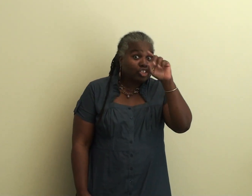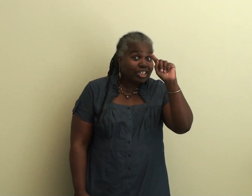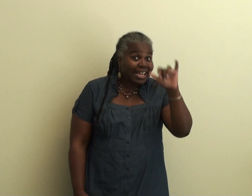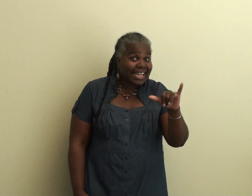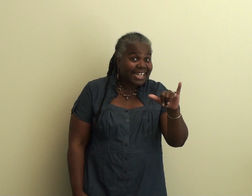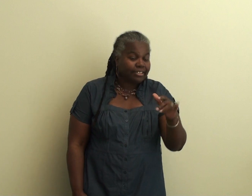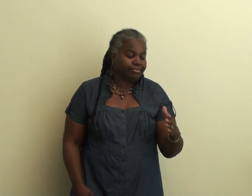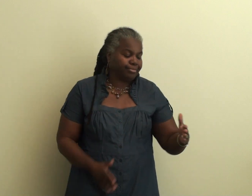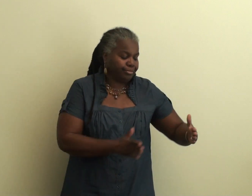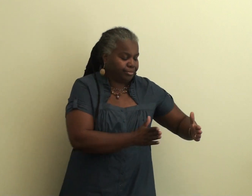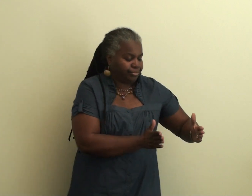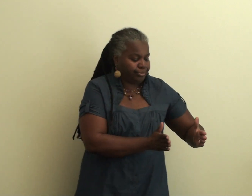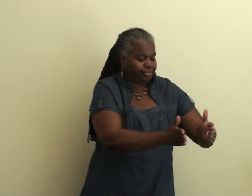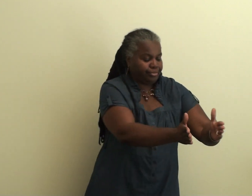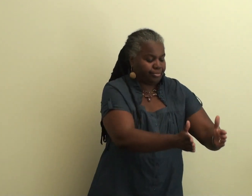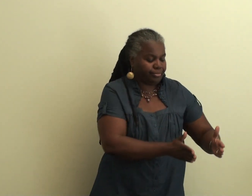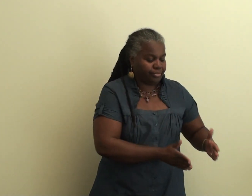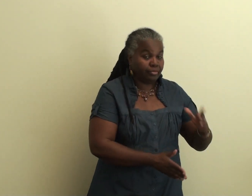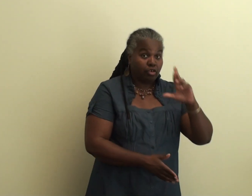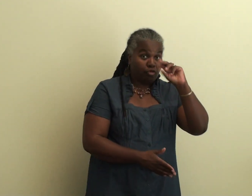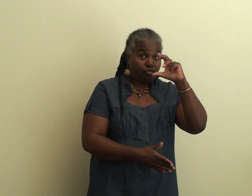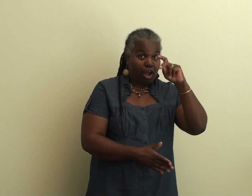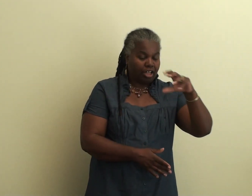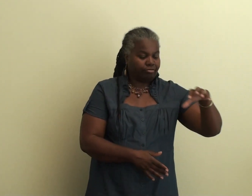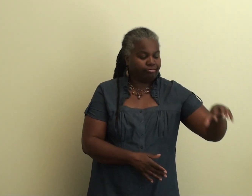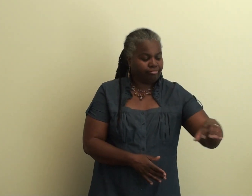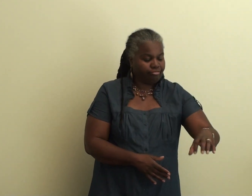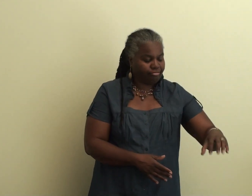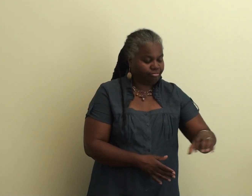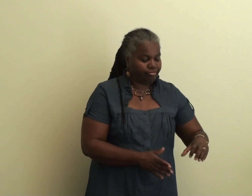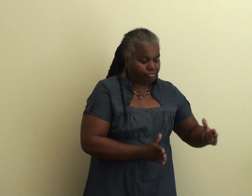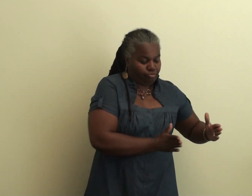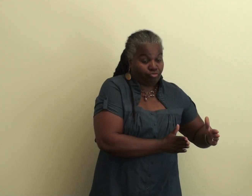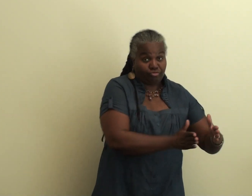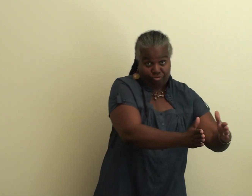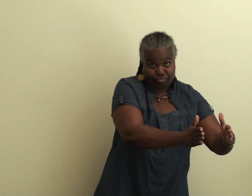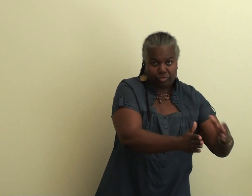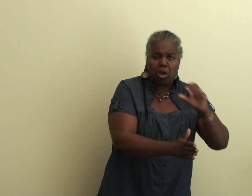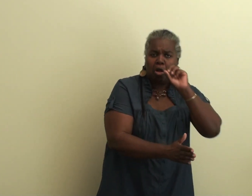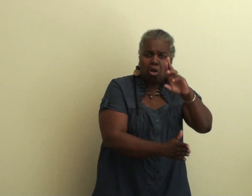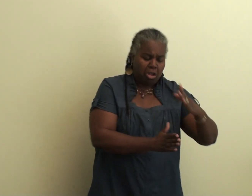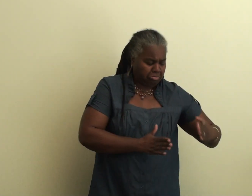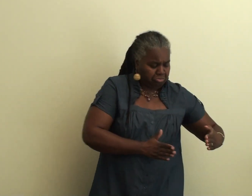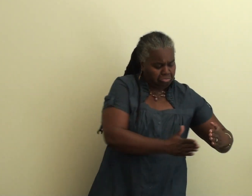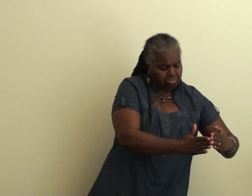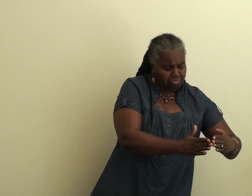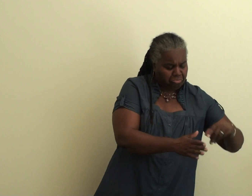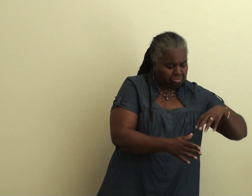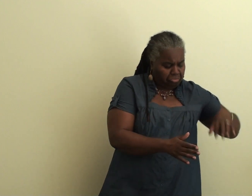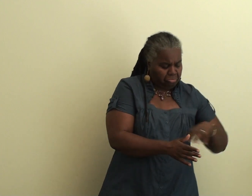occur. Another area where you may find rip currents are near jetties, which are man made structures